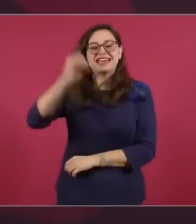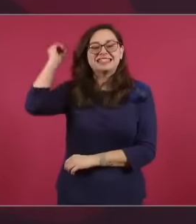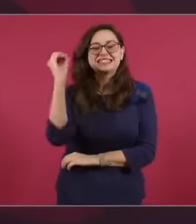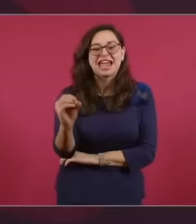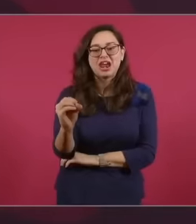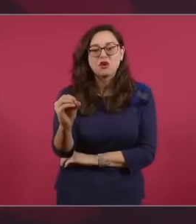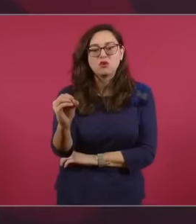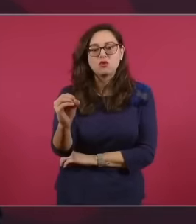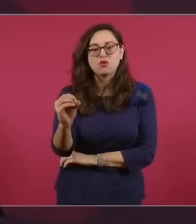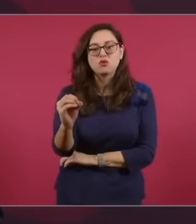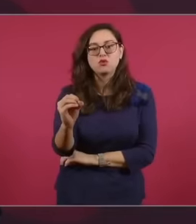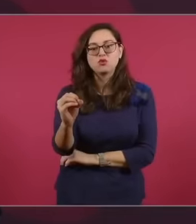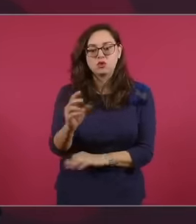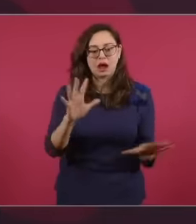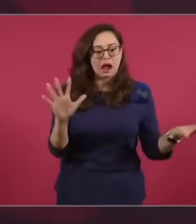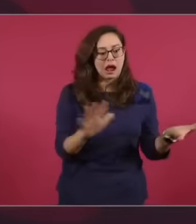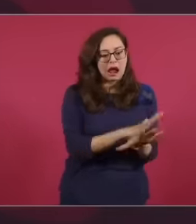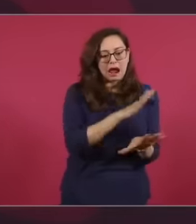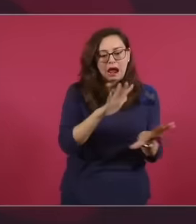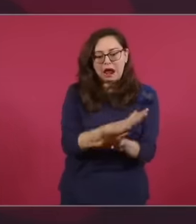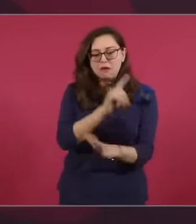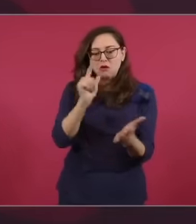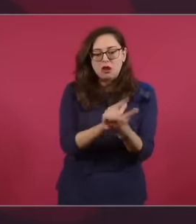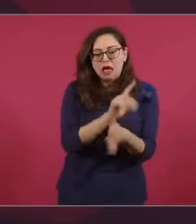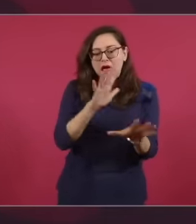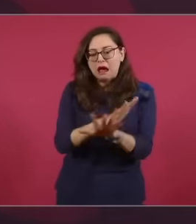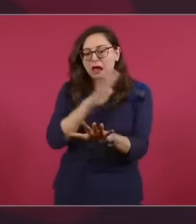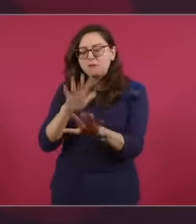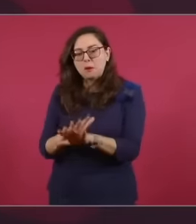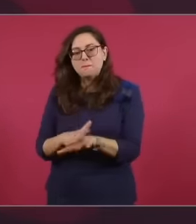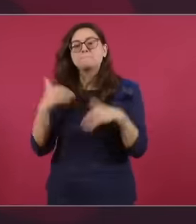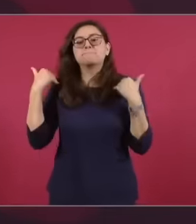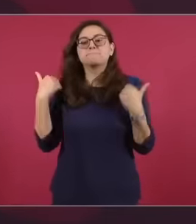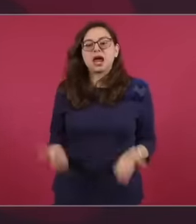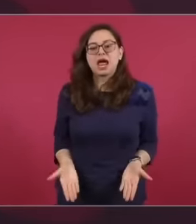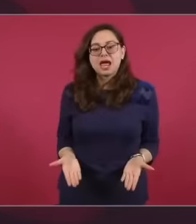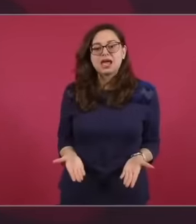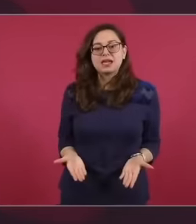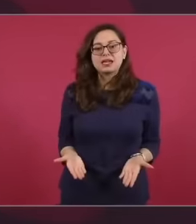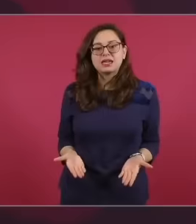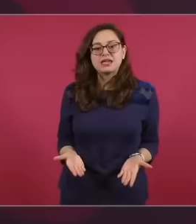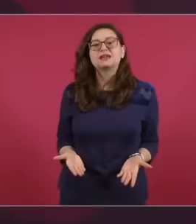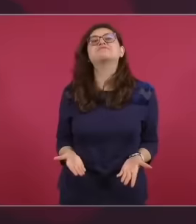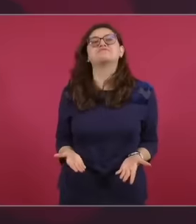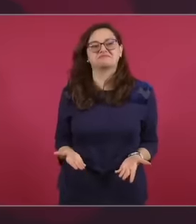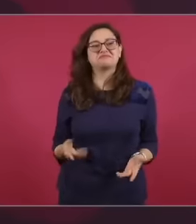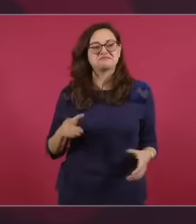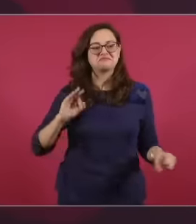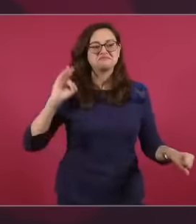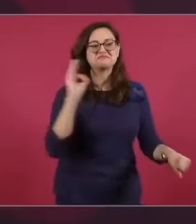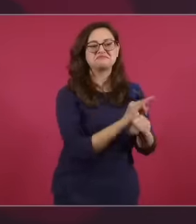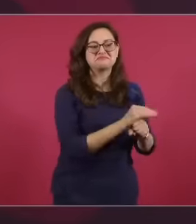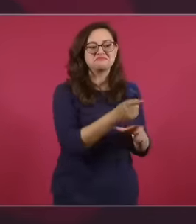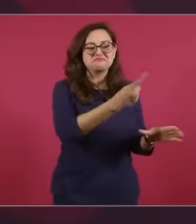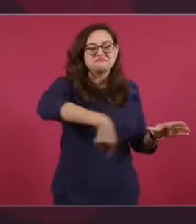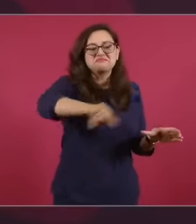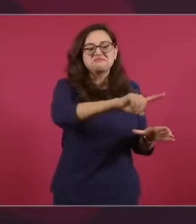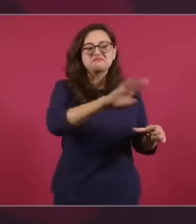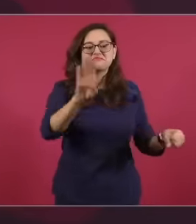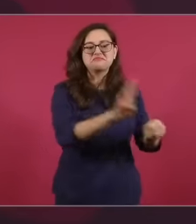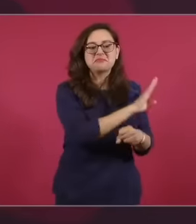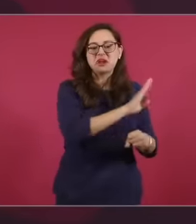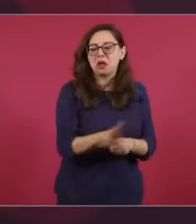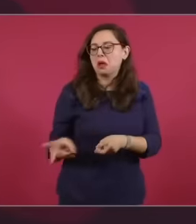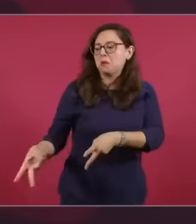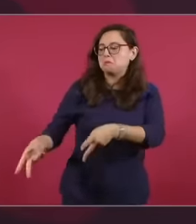to adapt the legal framework and legalize looting of the assets of the people and the